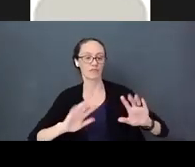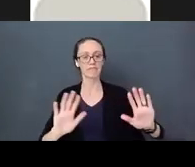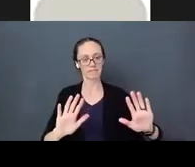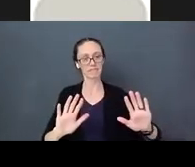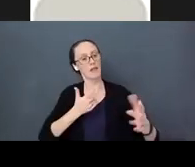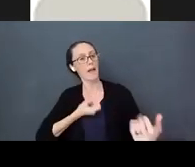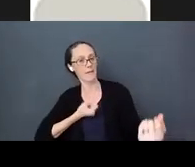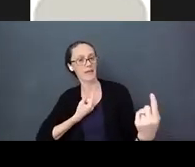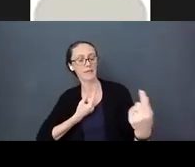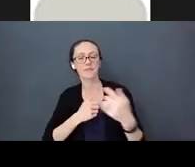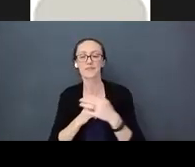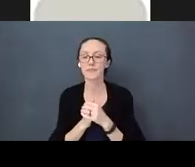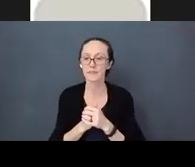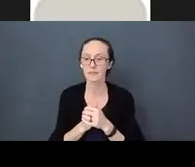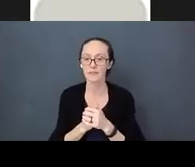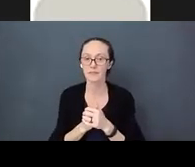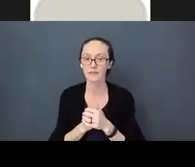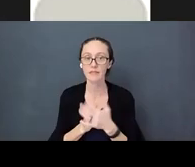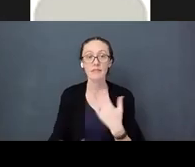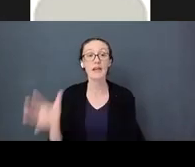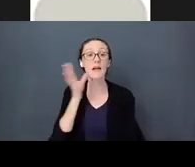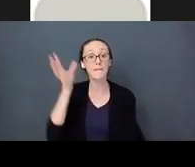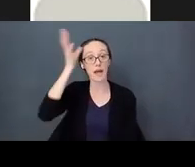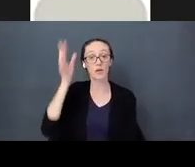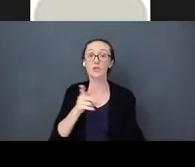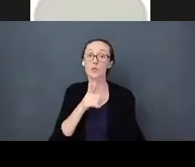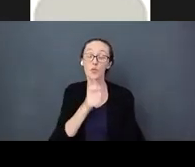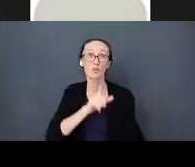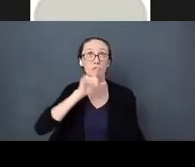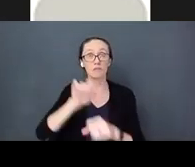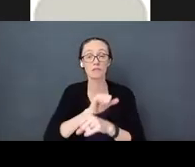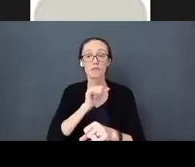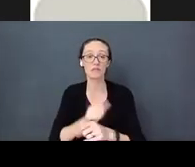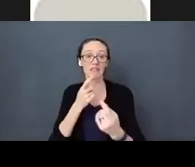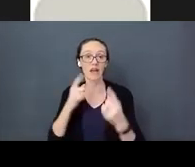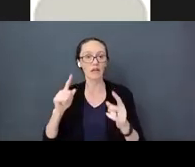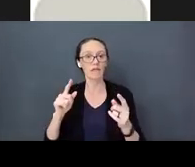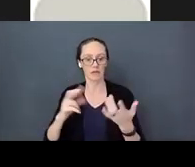Really effective parents know that there is no such thing as a bad emotion or a good emotion.